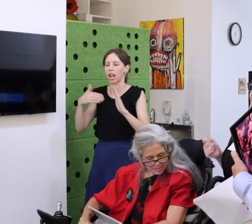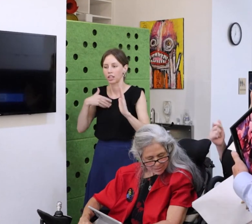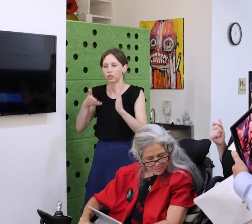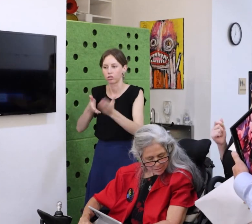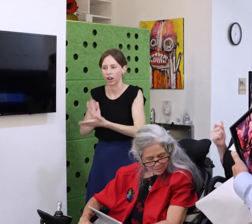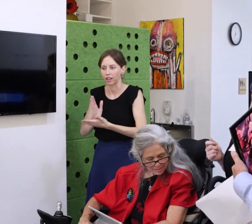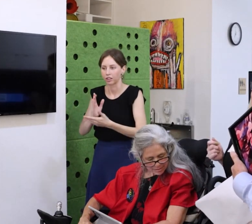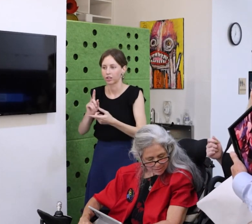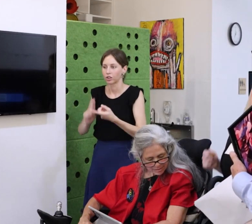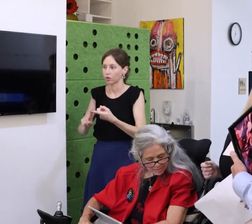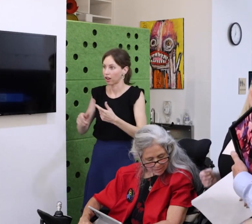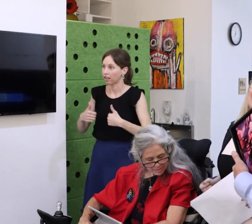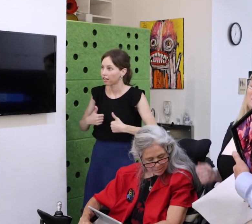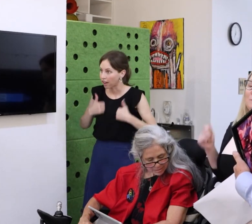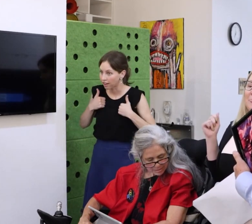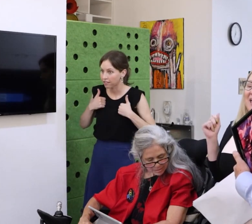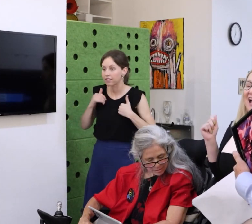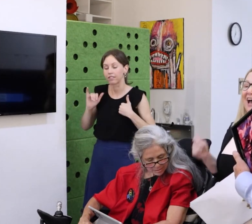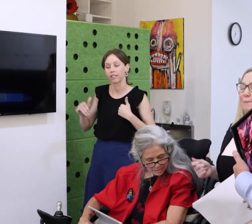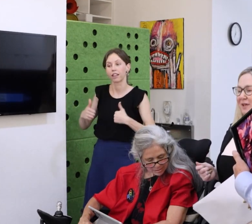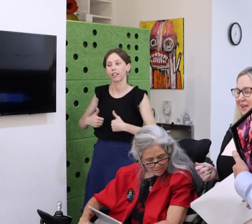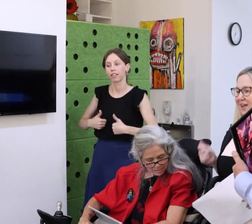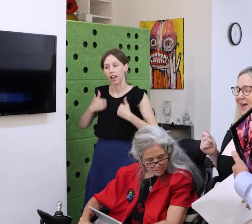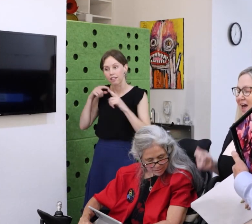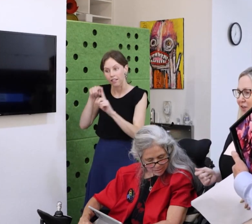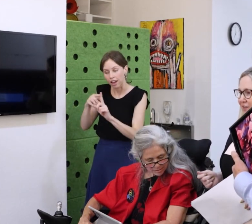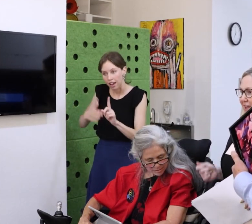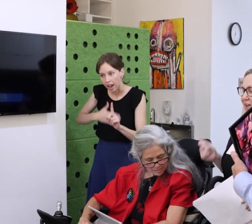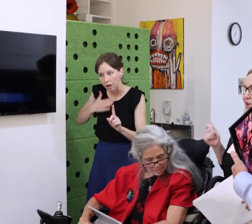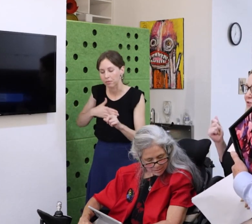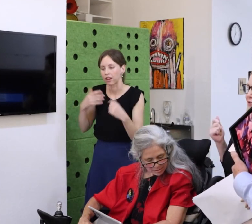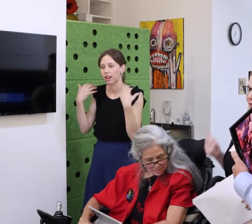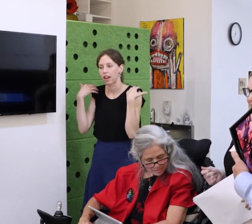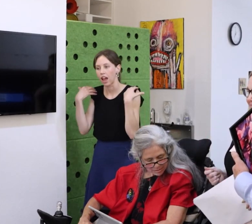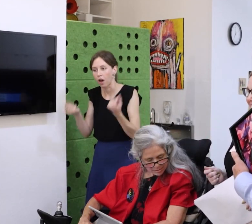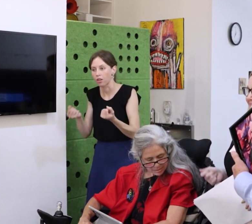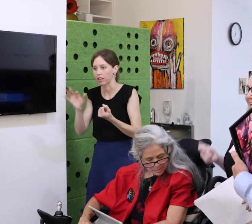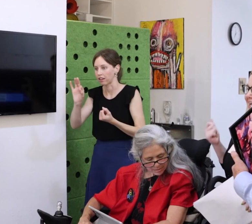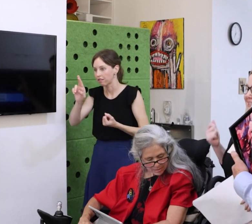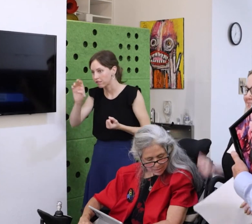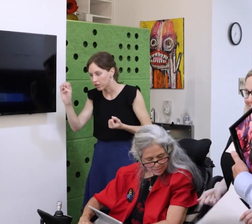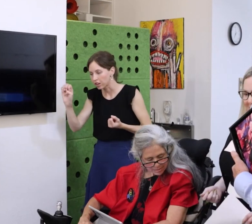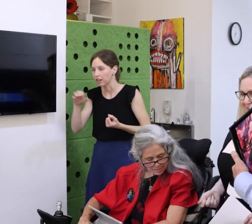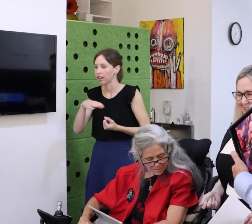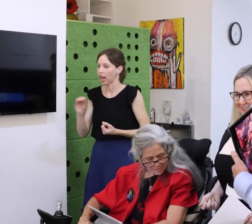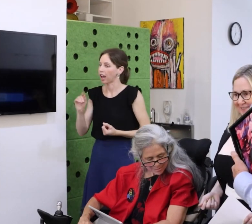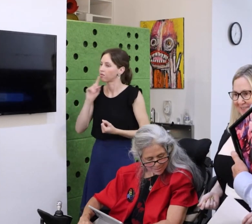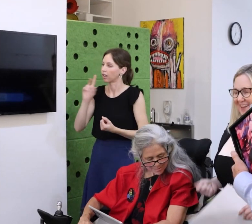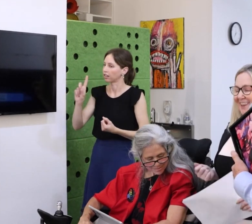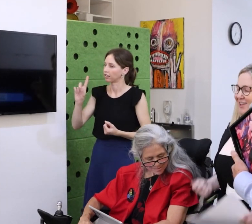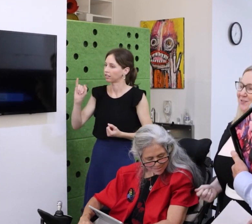I wondered if I was truly deserving. Right? Because George and Jeanette actually embodied what it means